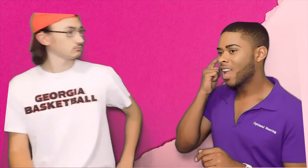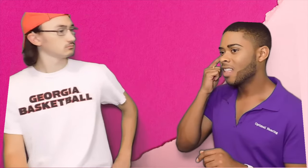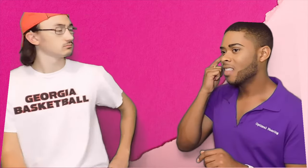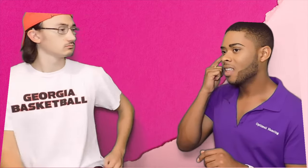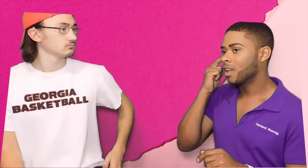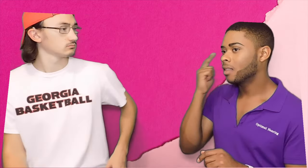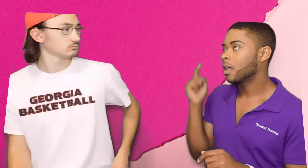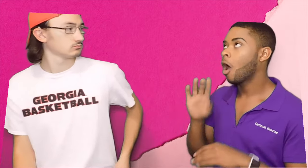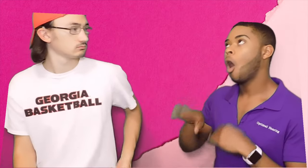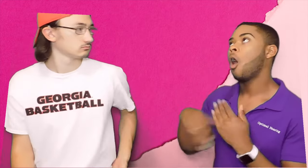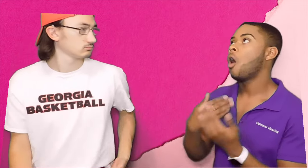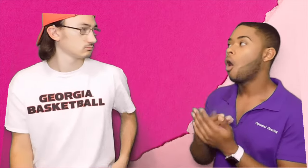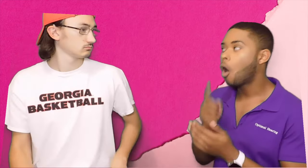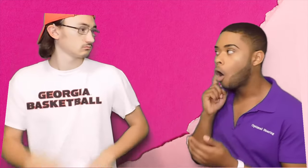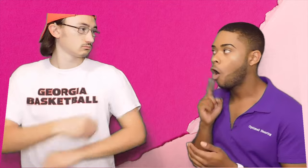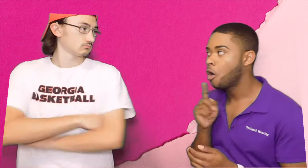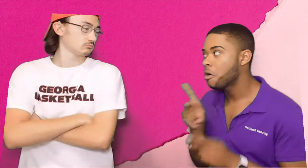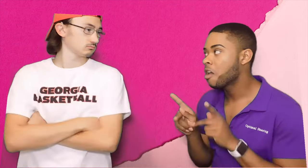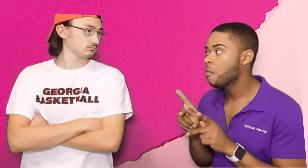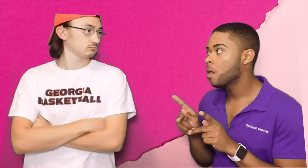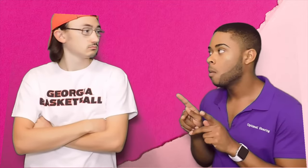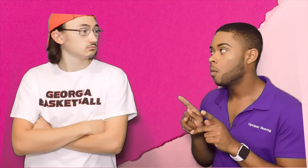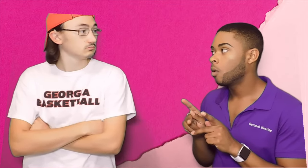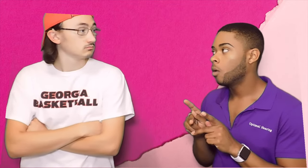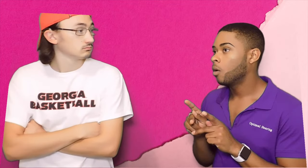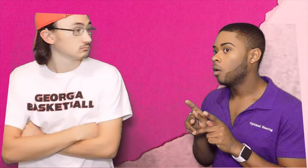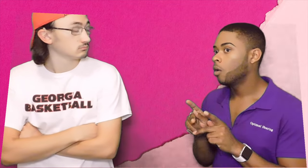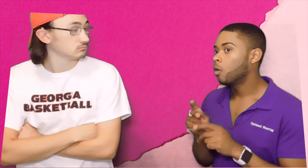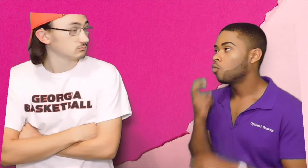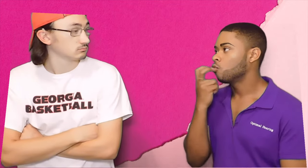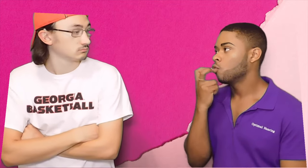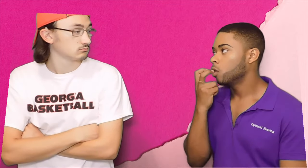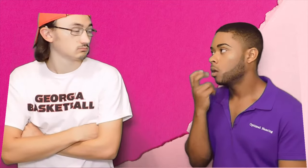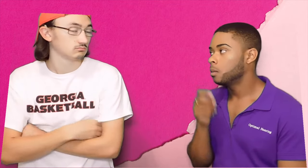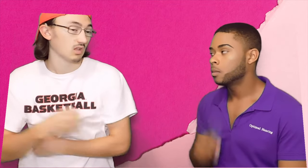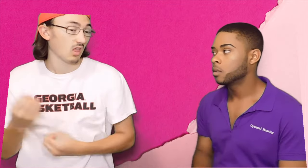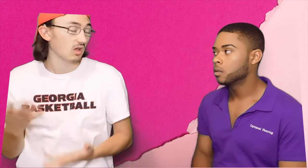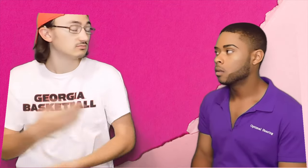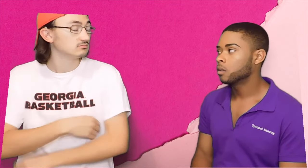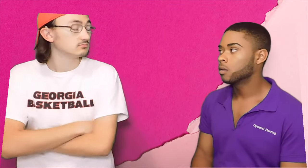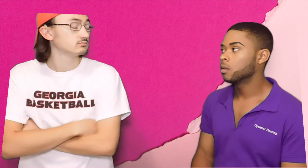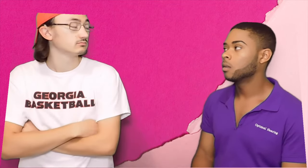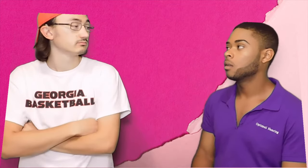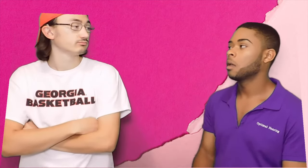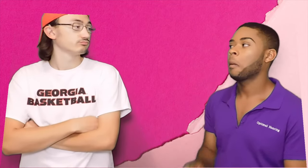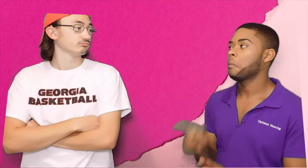think that all Deaf people read lips? Luke: A lot of them. Yeah